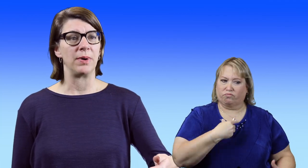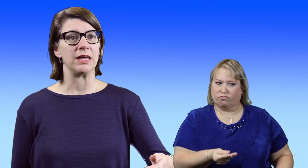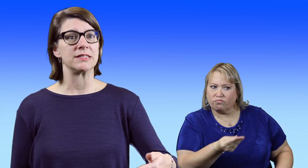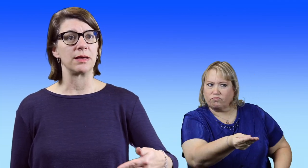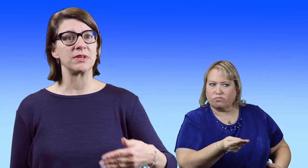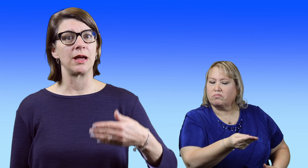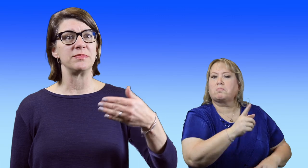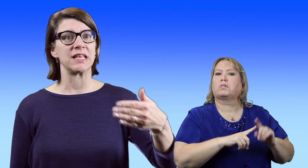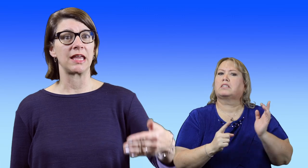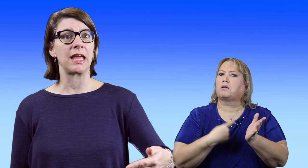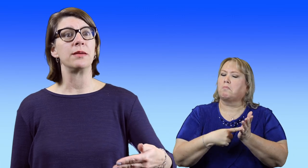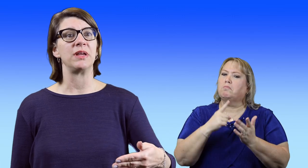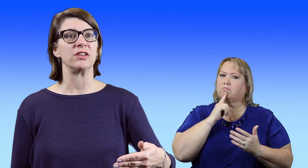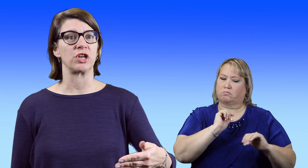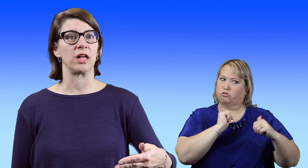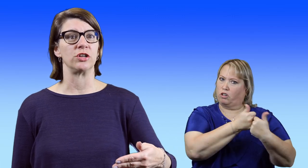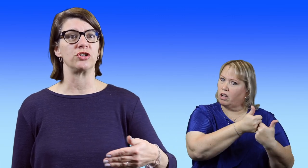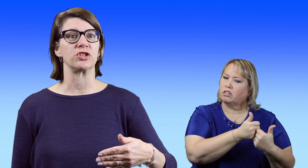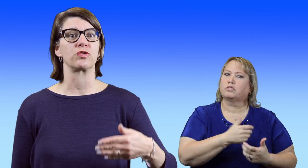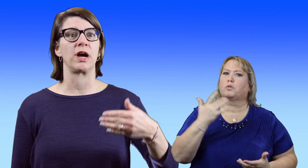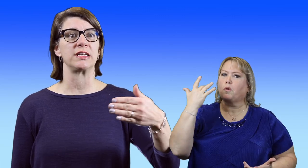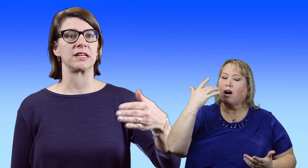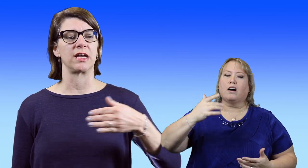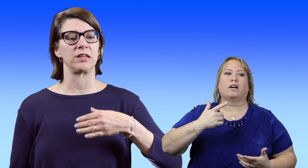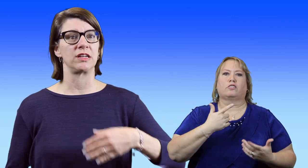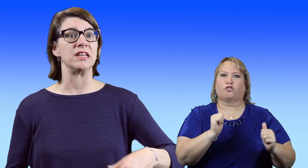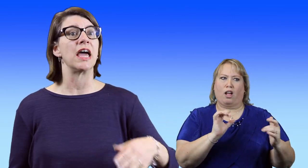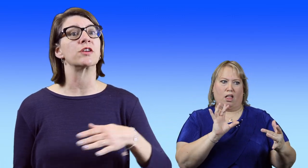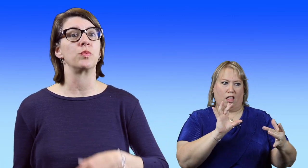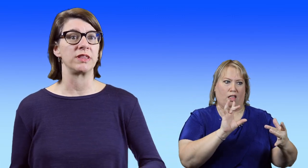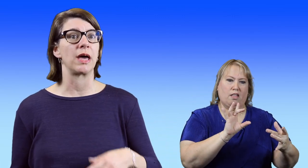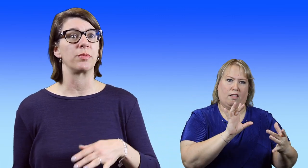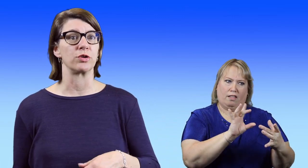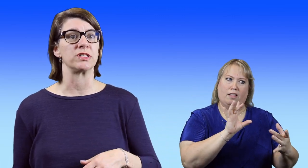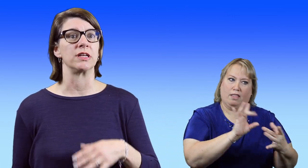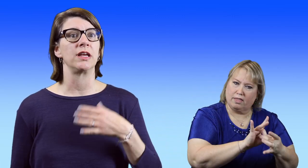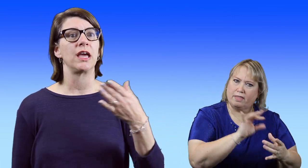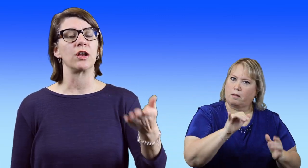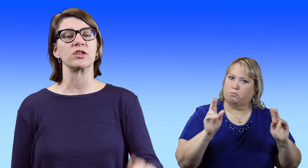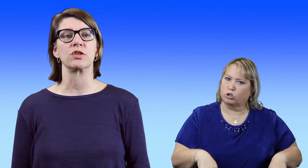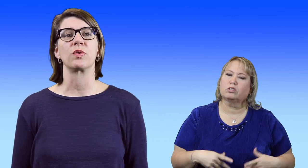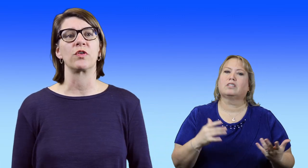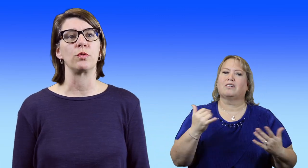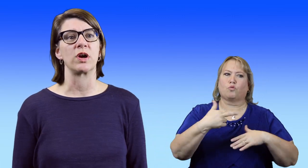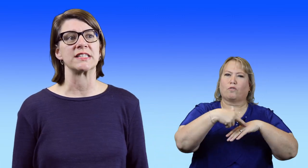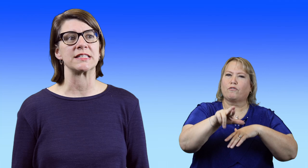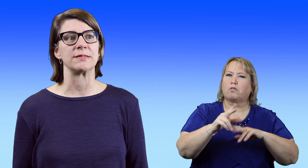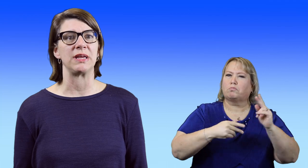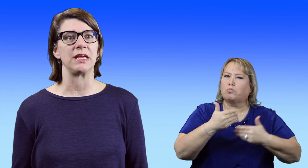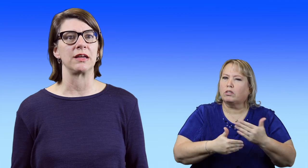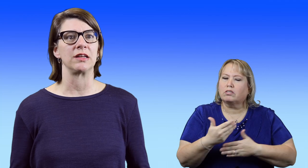but sometimes that can be a challenge just trying to connect with that person. And also the referral process is being --